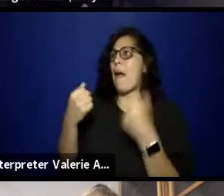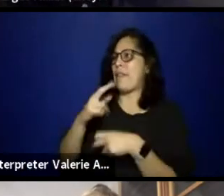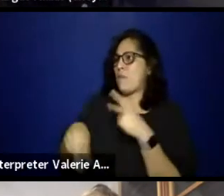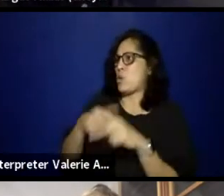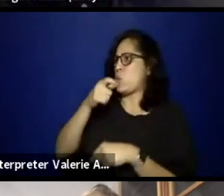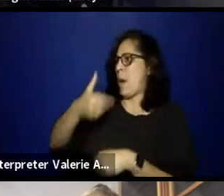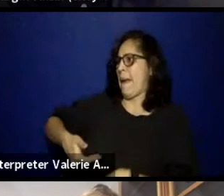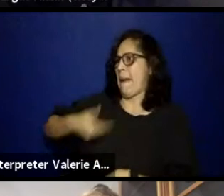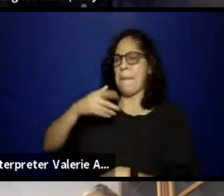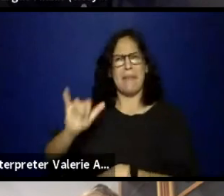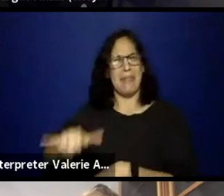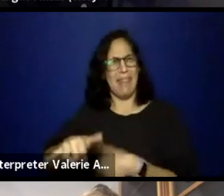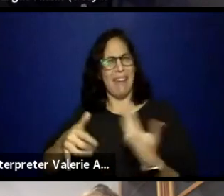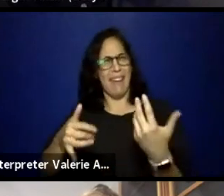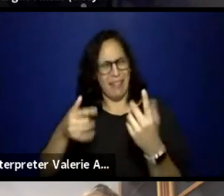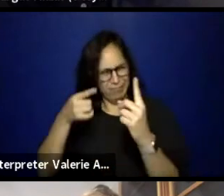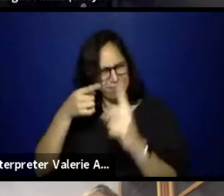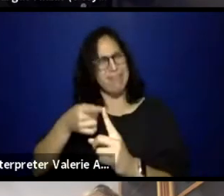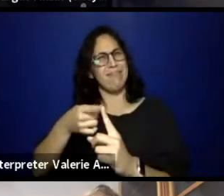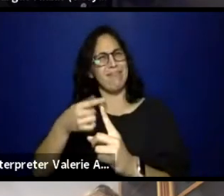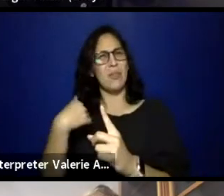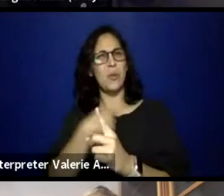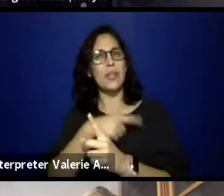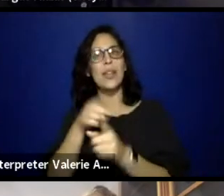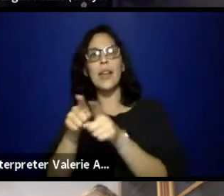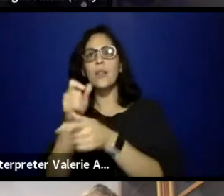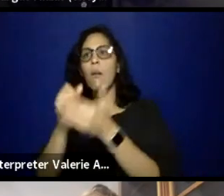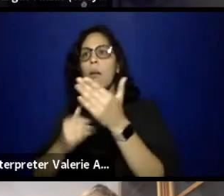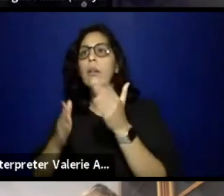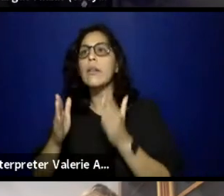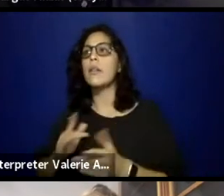ultimately, when we, as artists, and the art comes from us, from our soul,